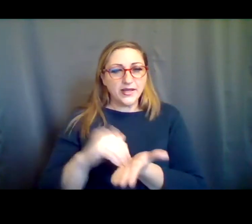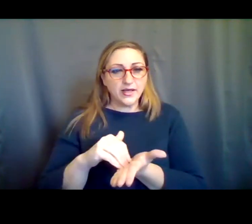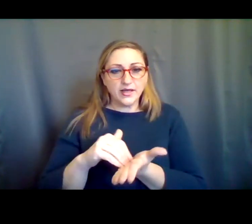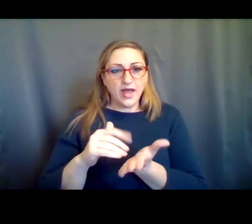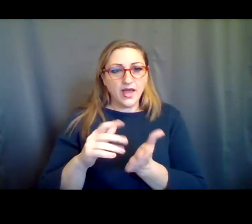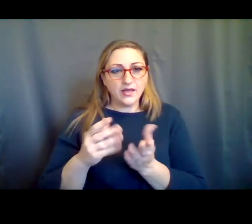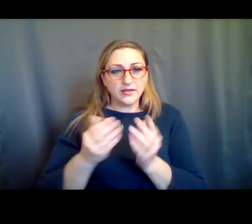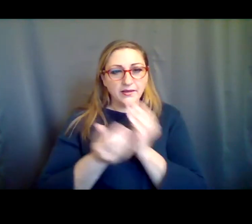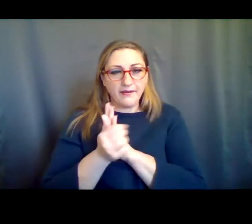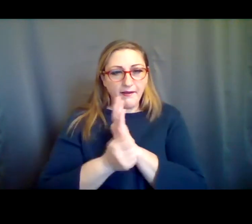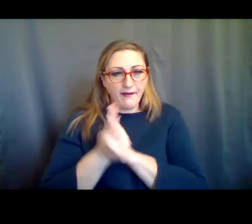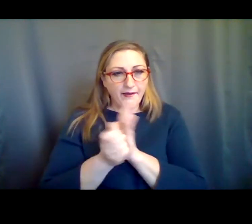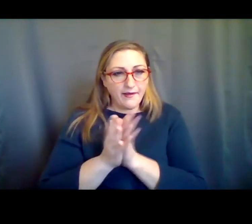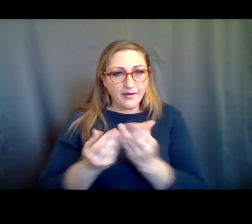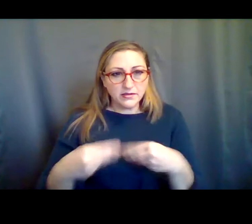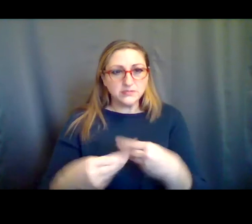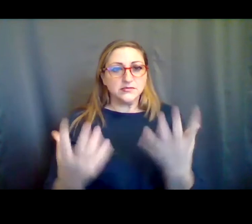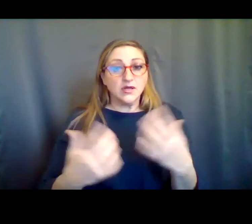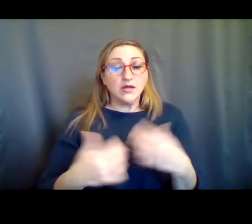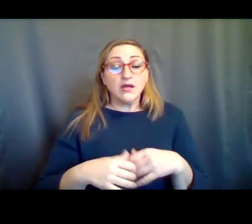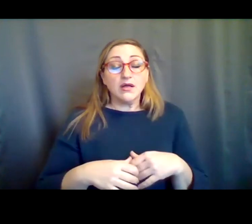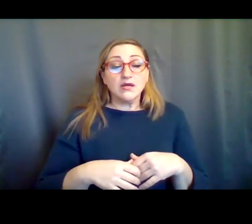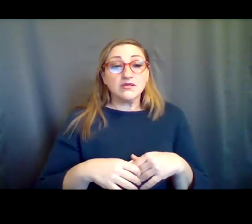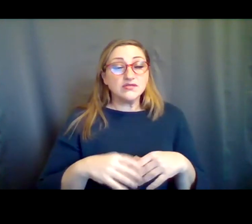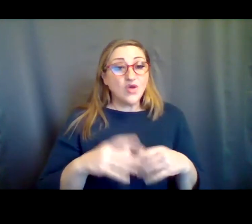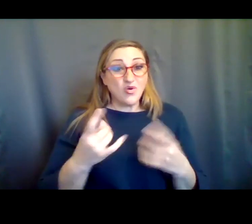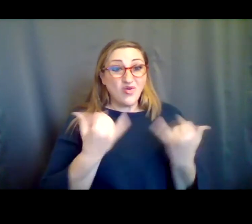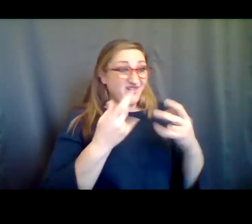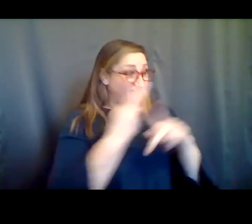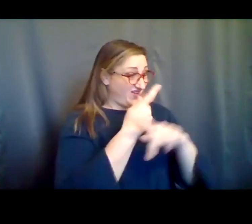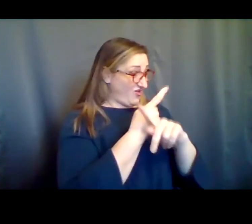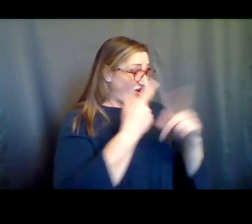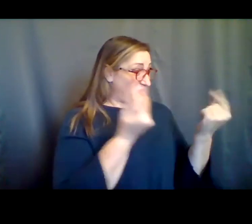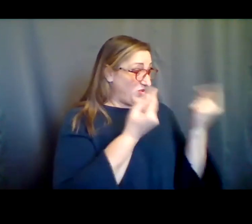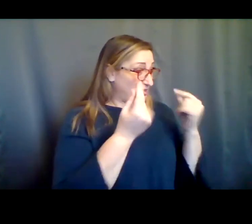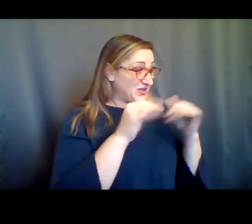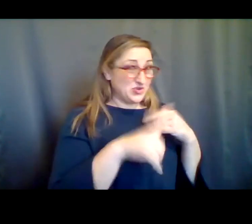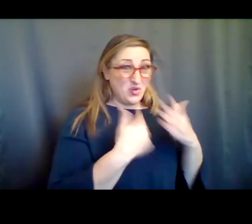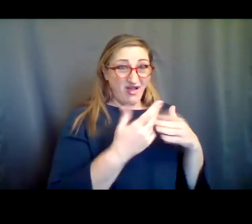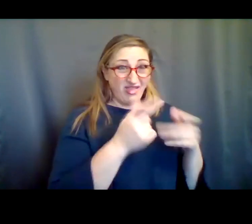I can drop a link into chat for that later, to figure out not only what was the changing landscape, but how